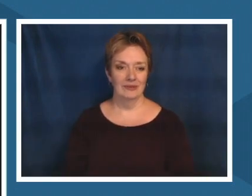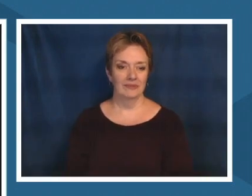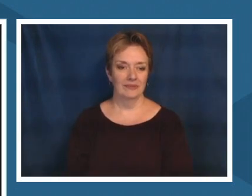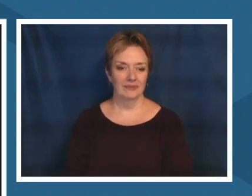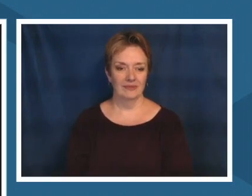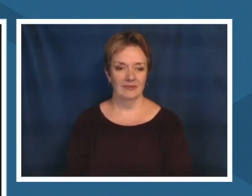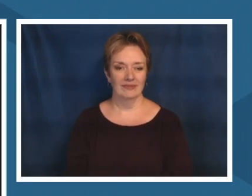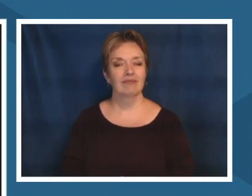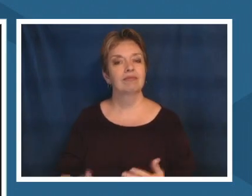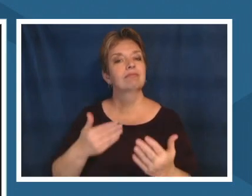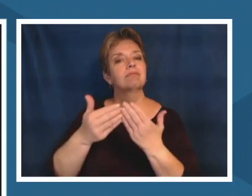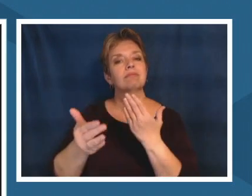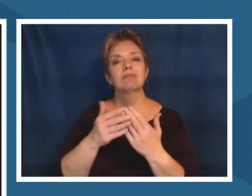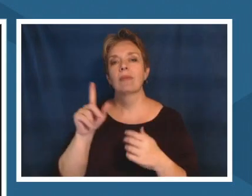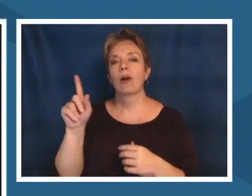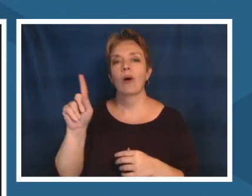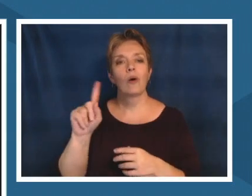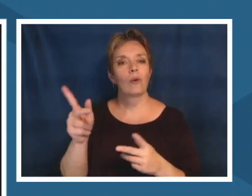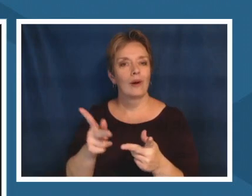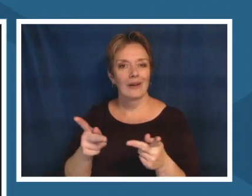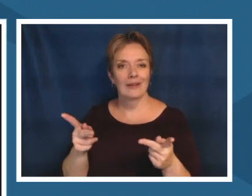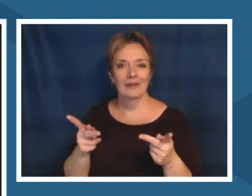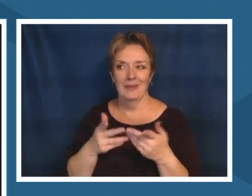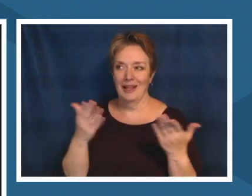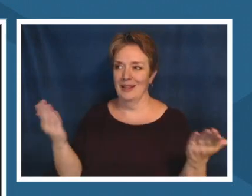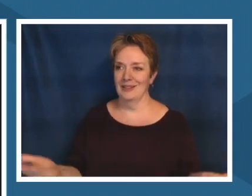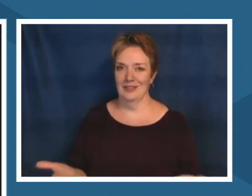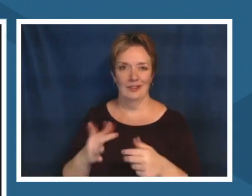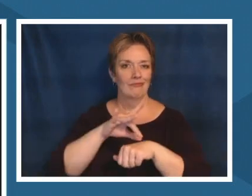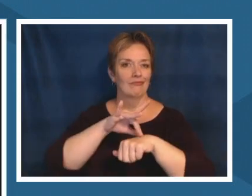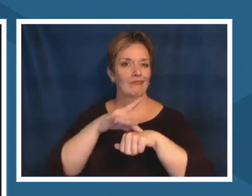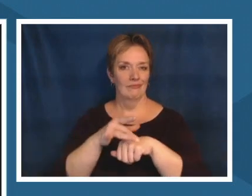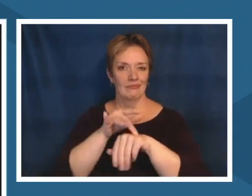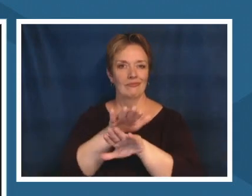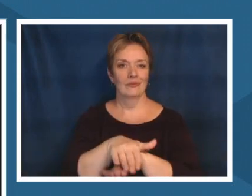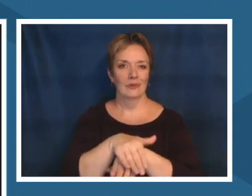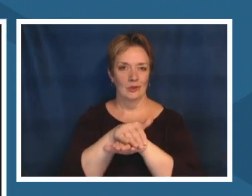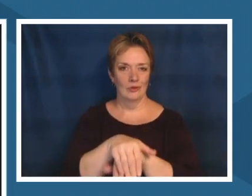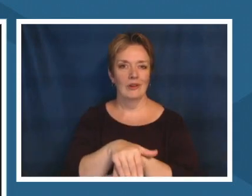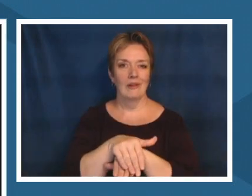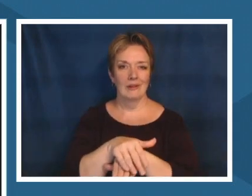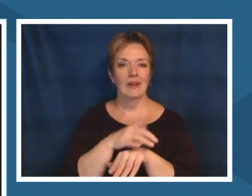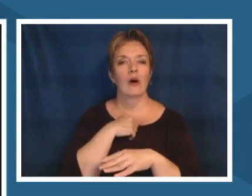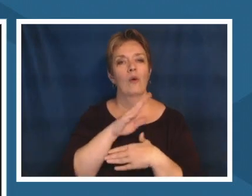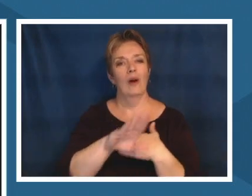on turtle island we are all